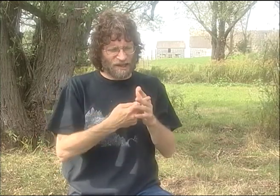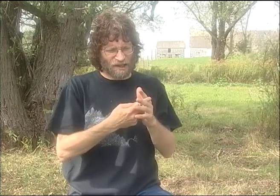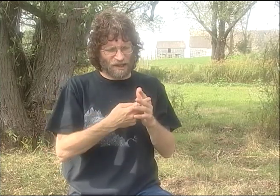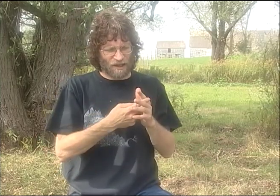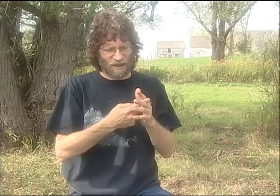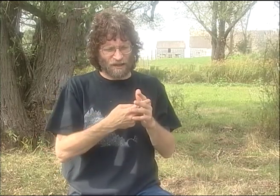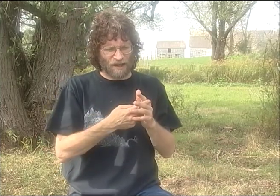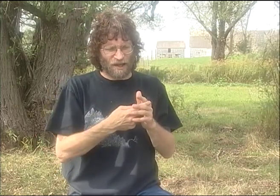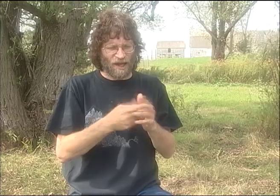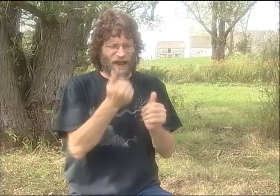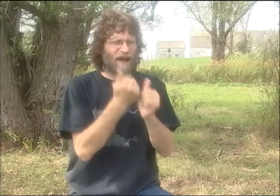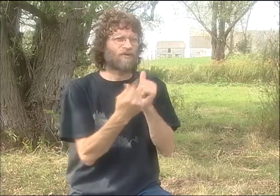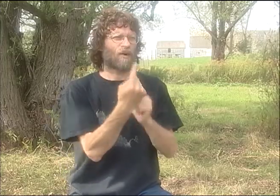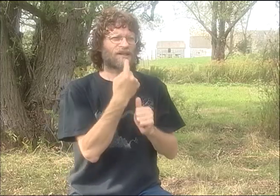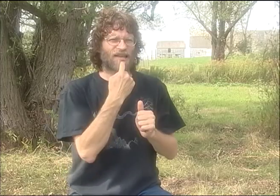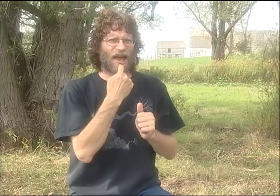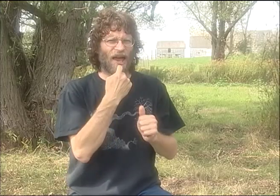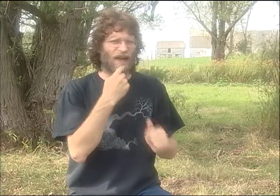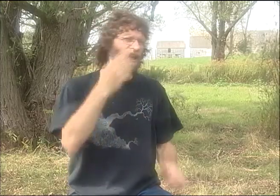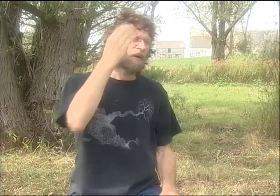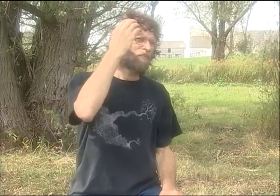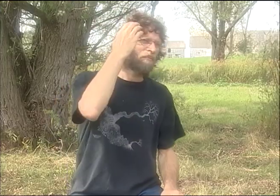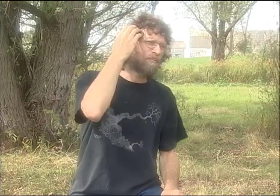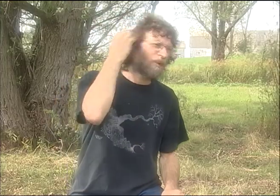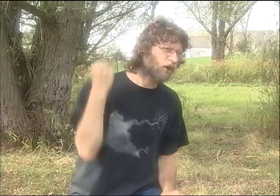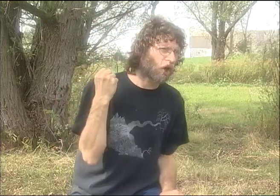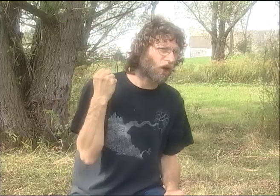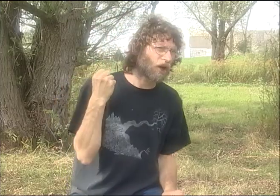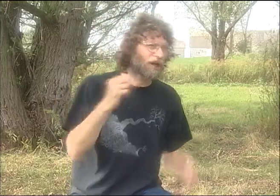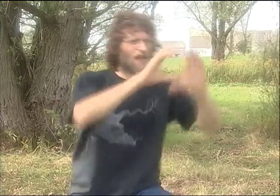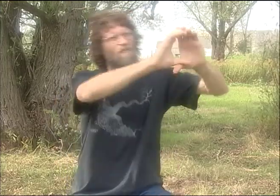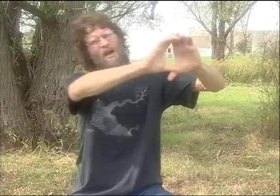IT KIND OF HAPPENED ON ITS OWN. WE DIDN'T REALLY PURSUE IT.